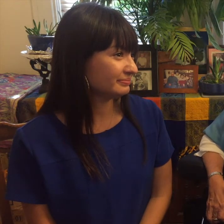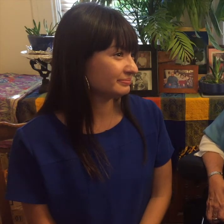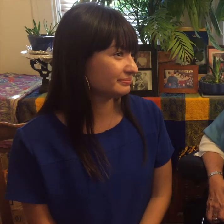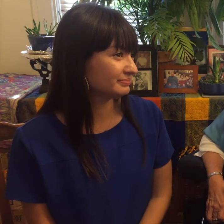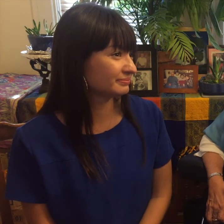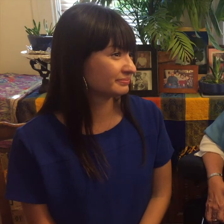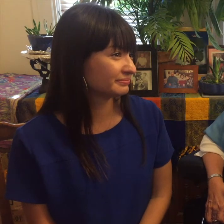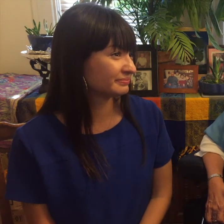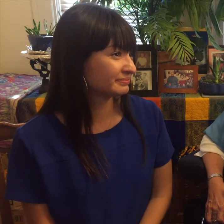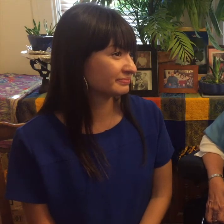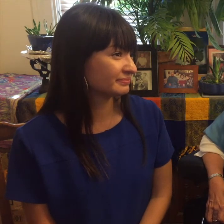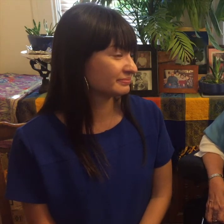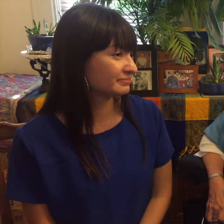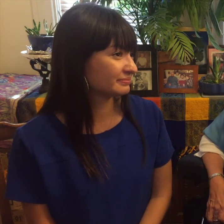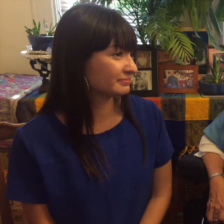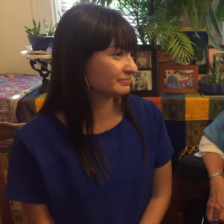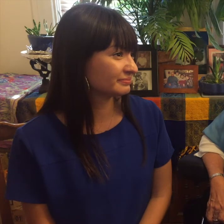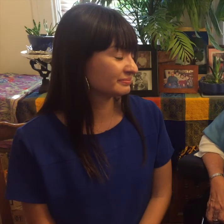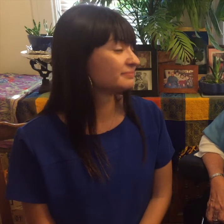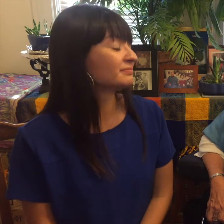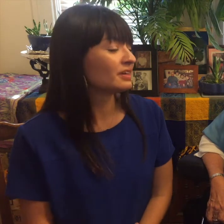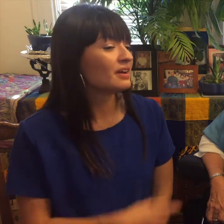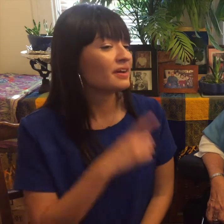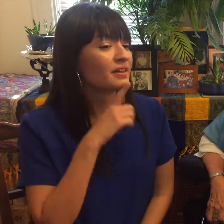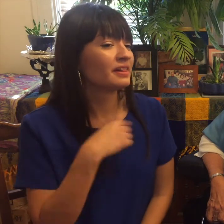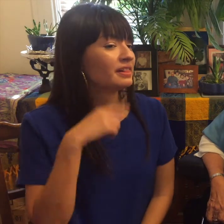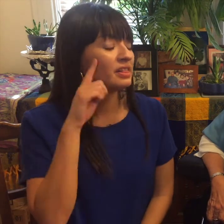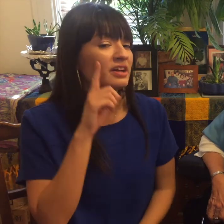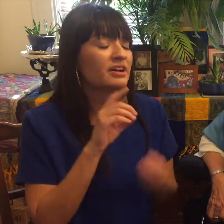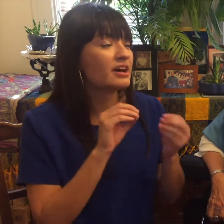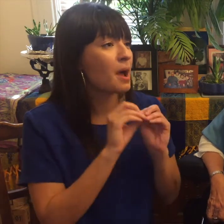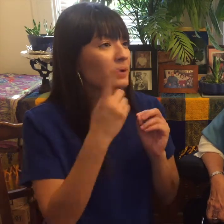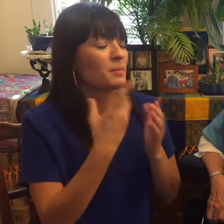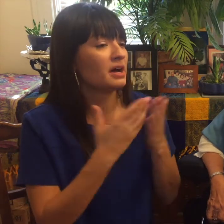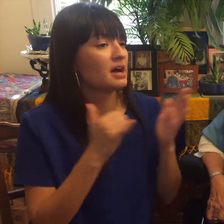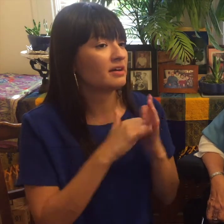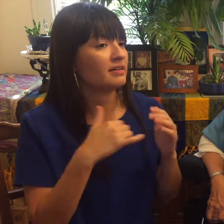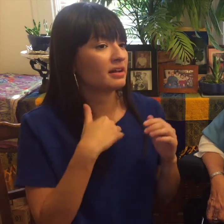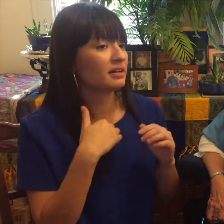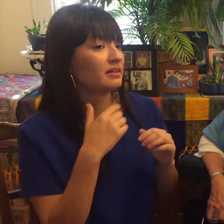lessons to other countries